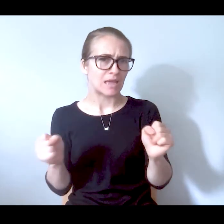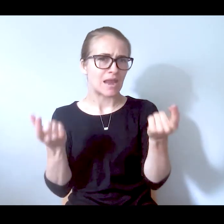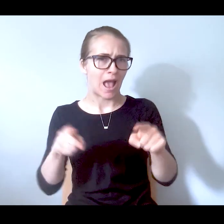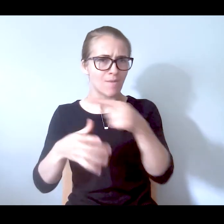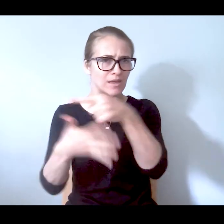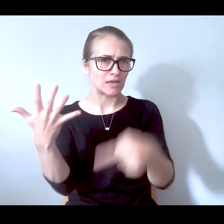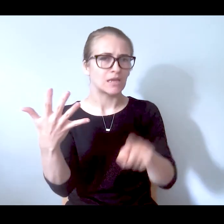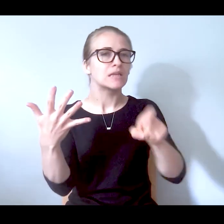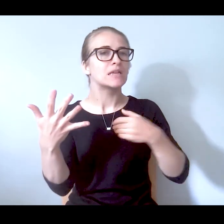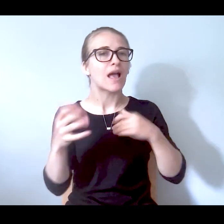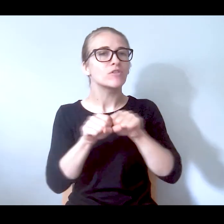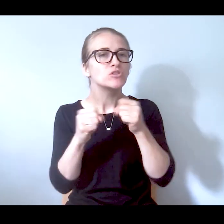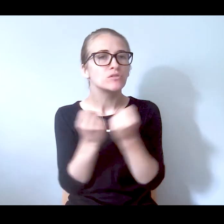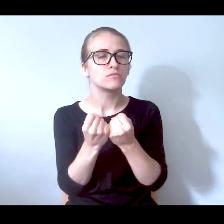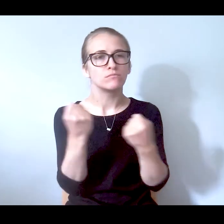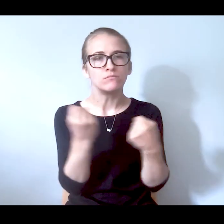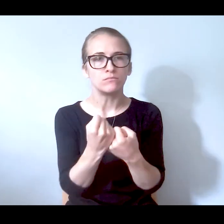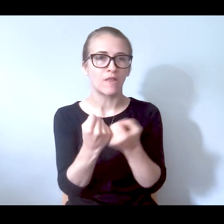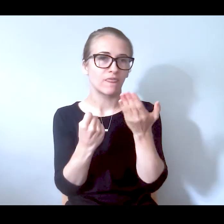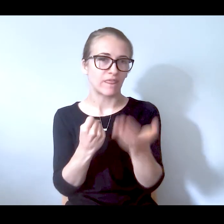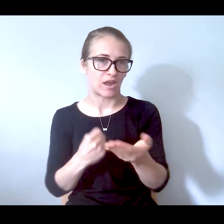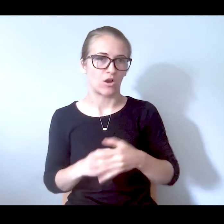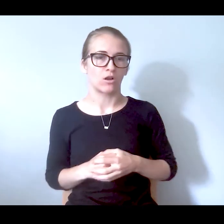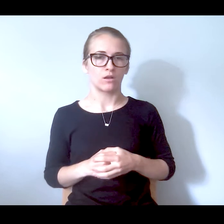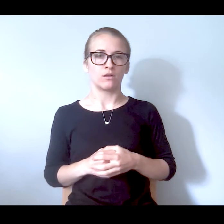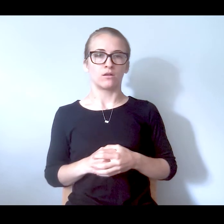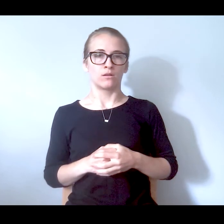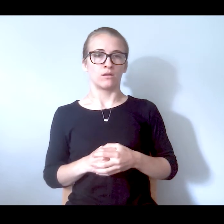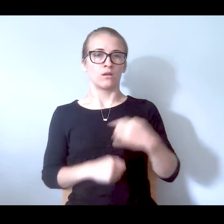So you need to have those social supports around you.